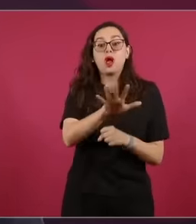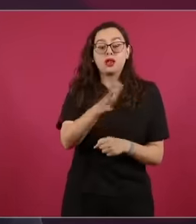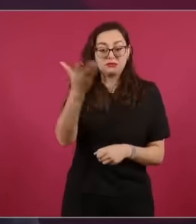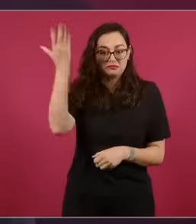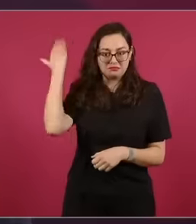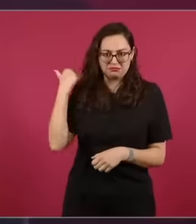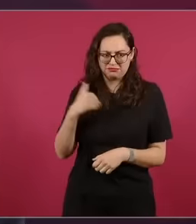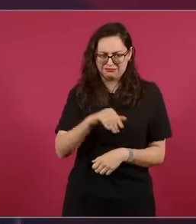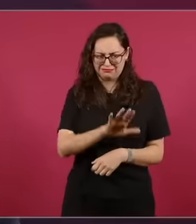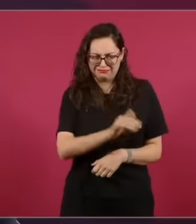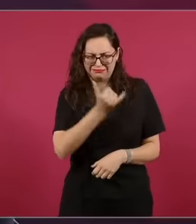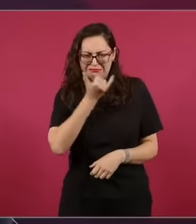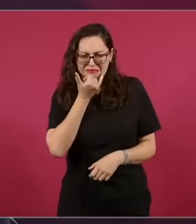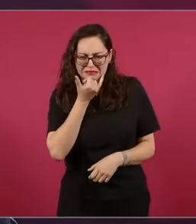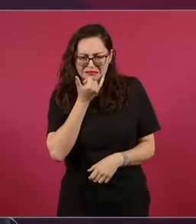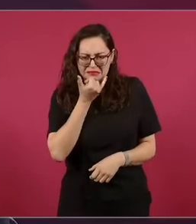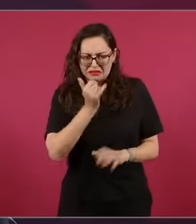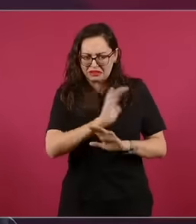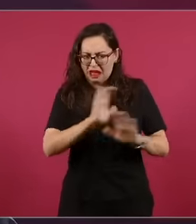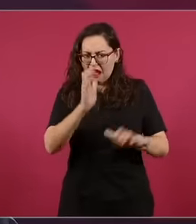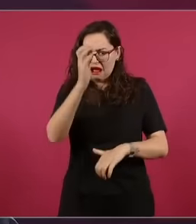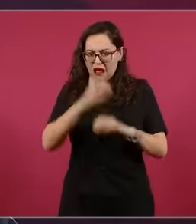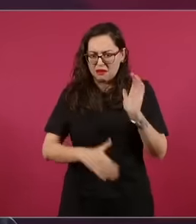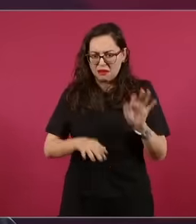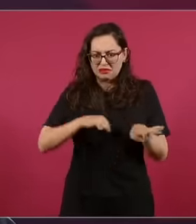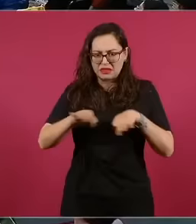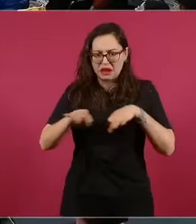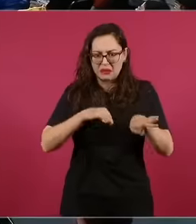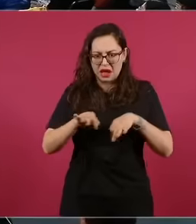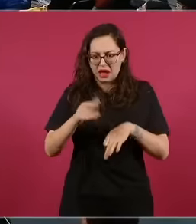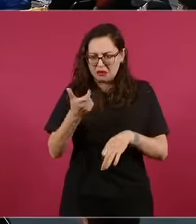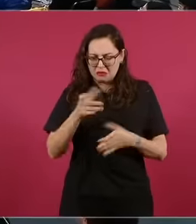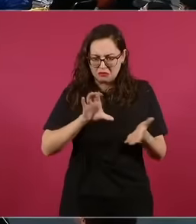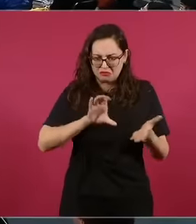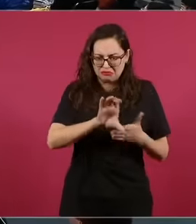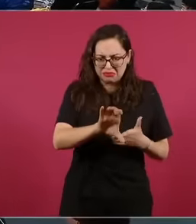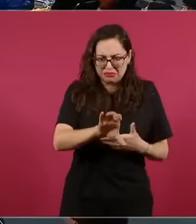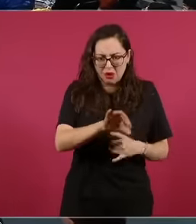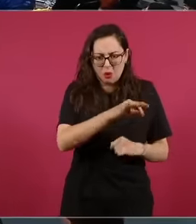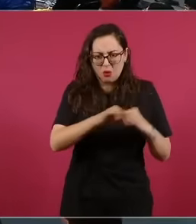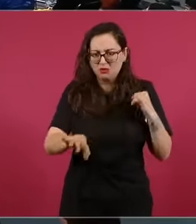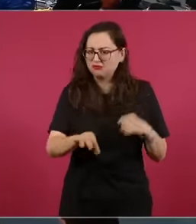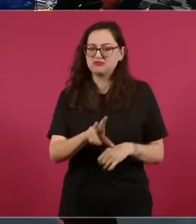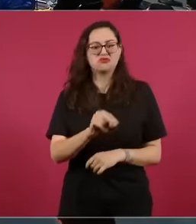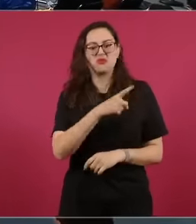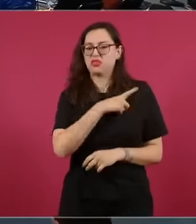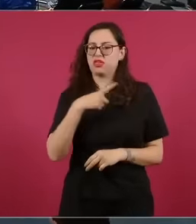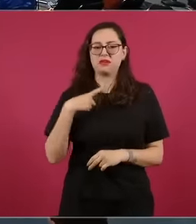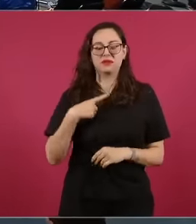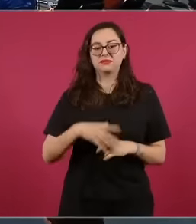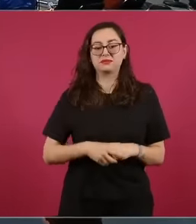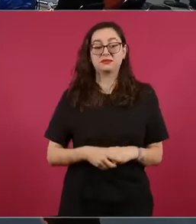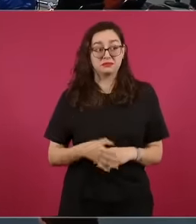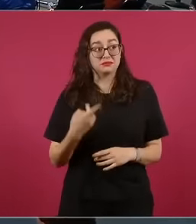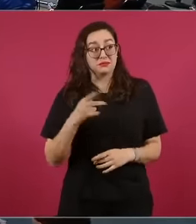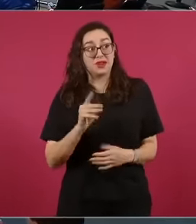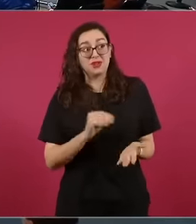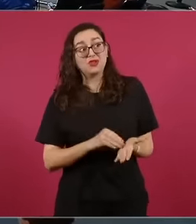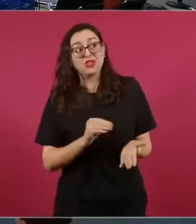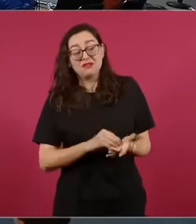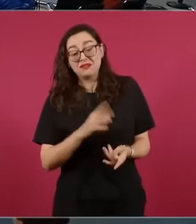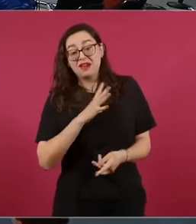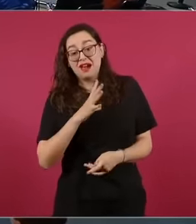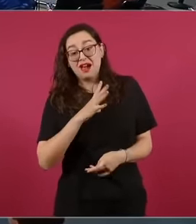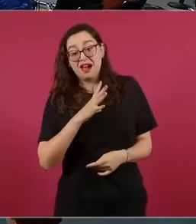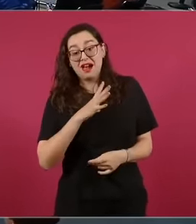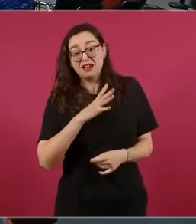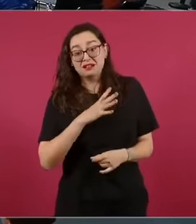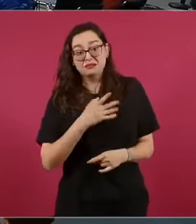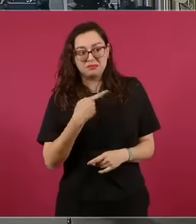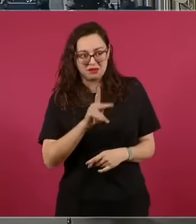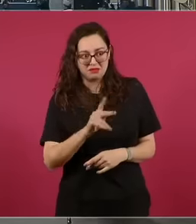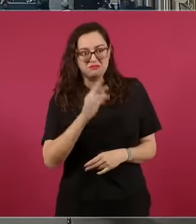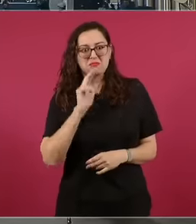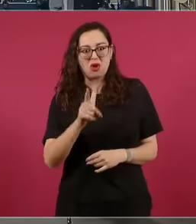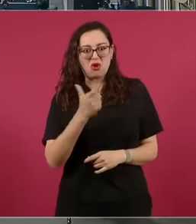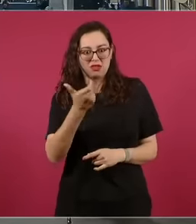be running bonuses, that is what I think. But there is, I would call for